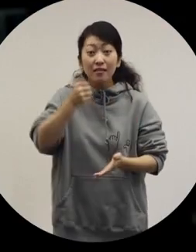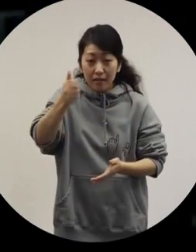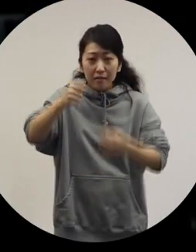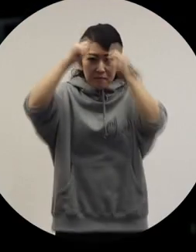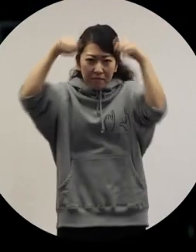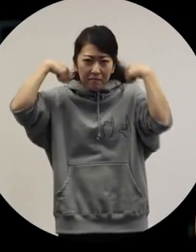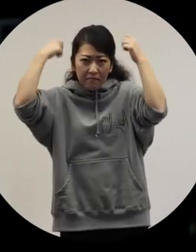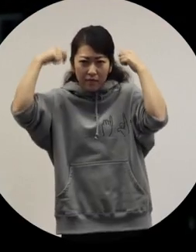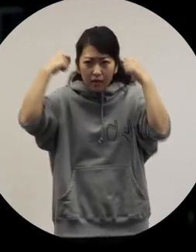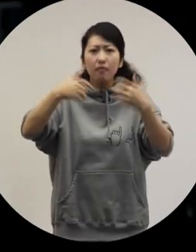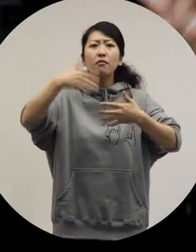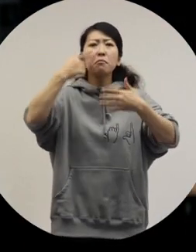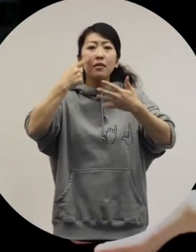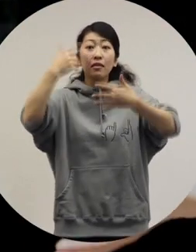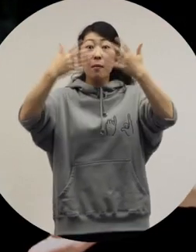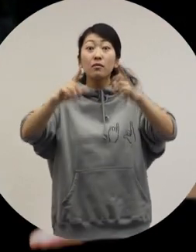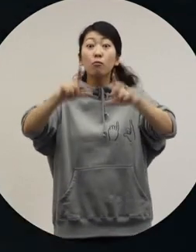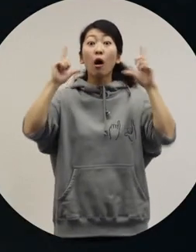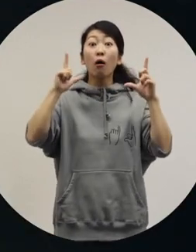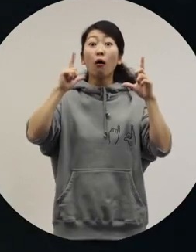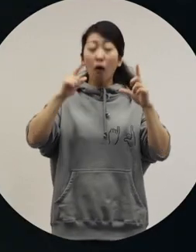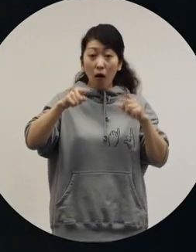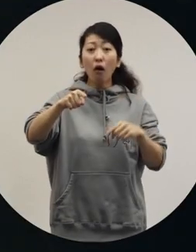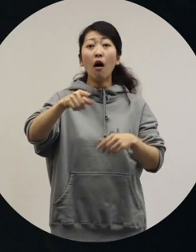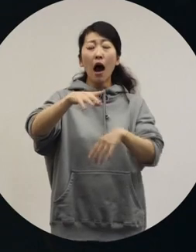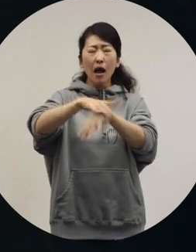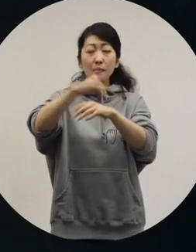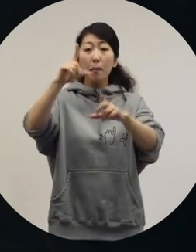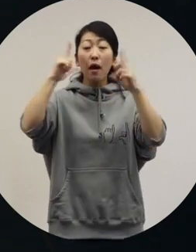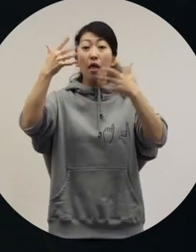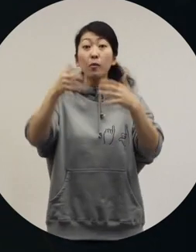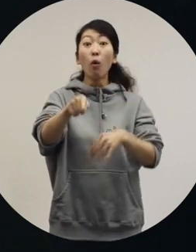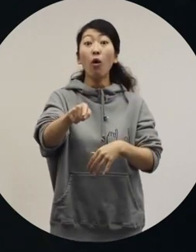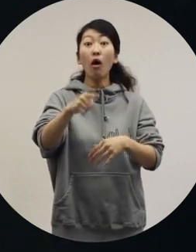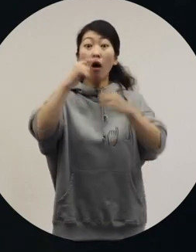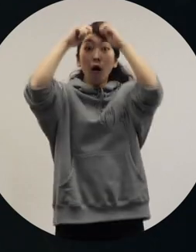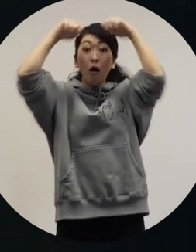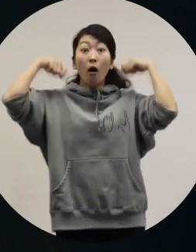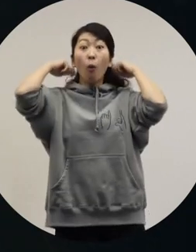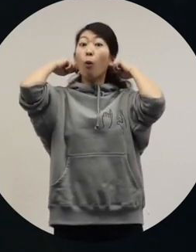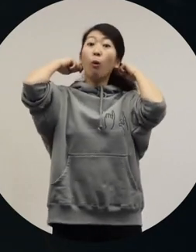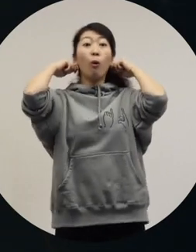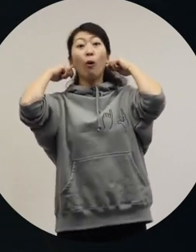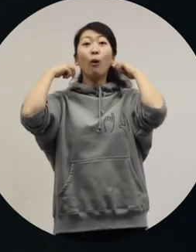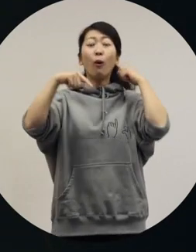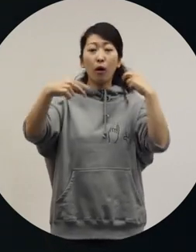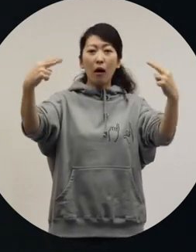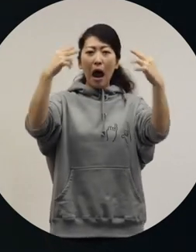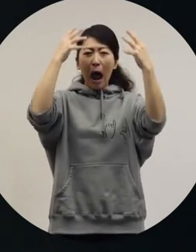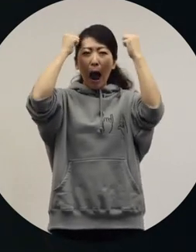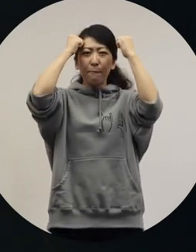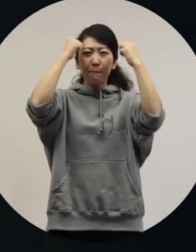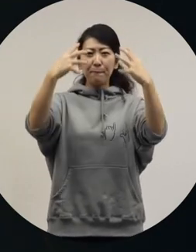And then I wore them on TV. That was the first TV show I ever appeared on. People remembered me for that outfit,